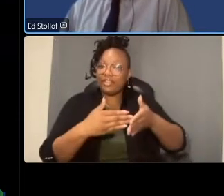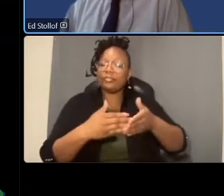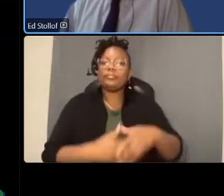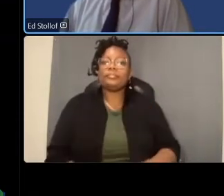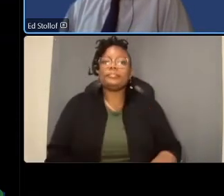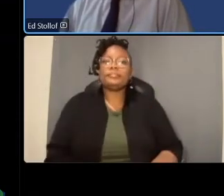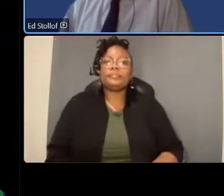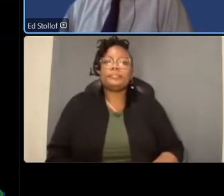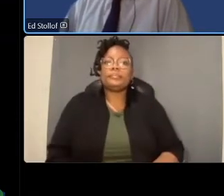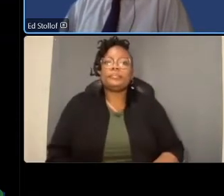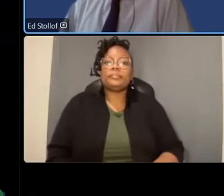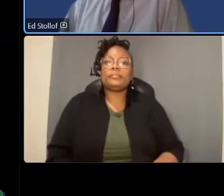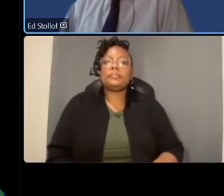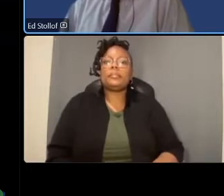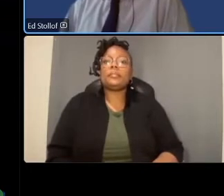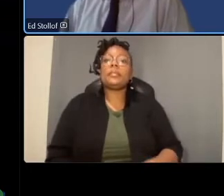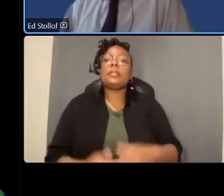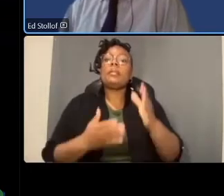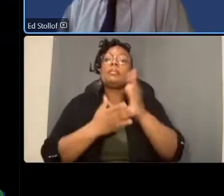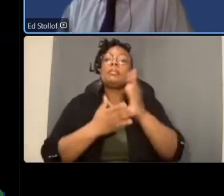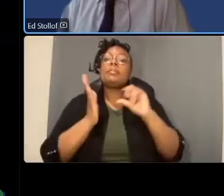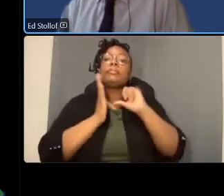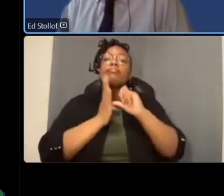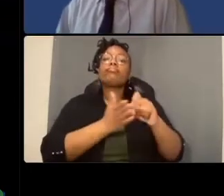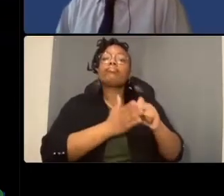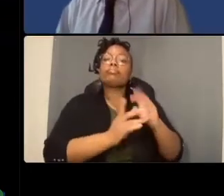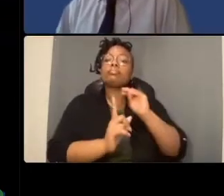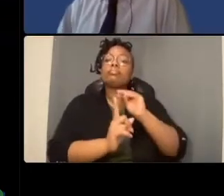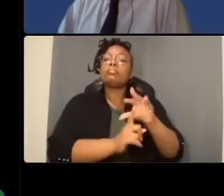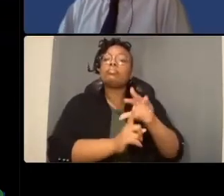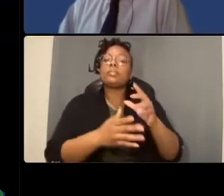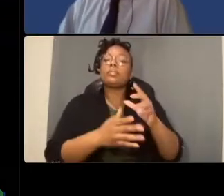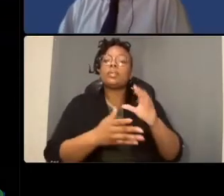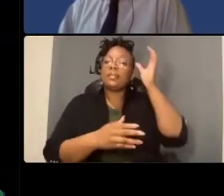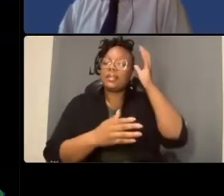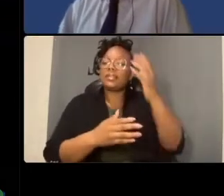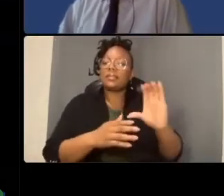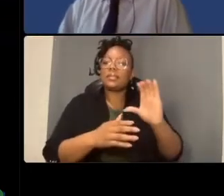some of the highlights of concept c include removal of the reversible lane system